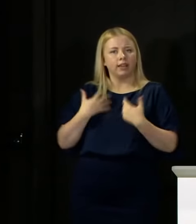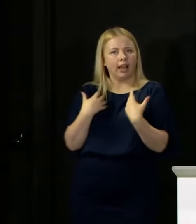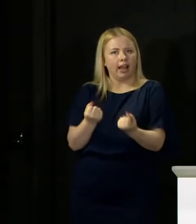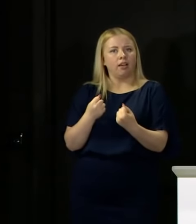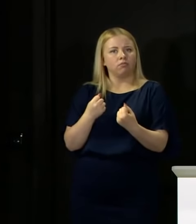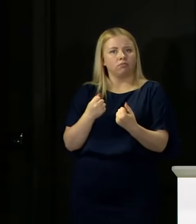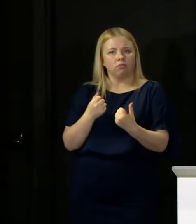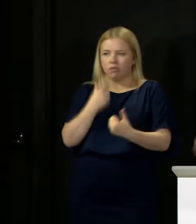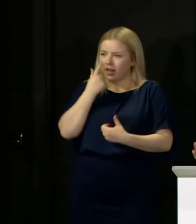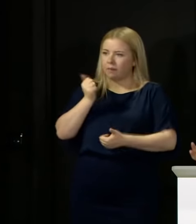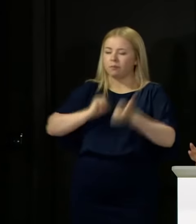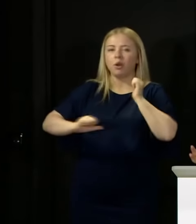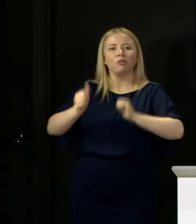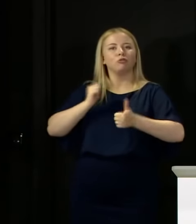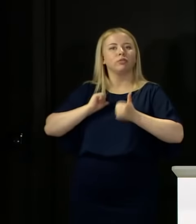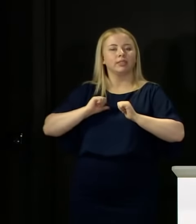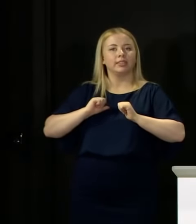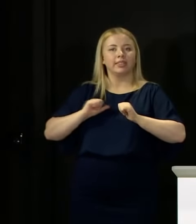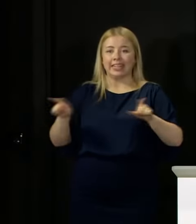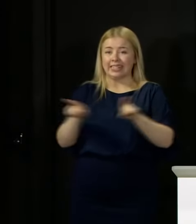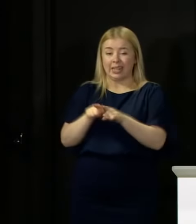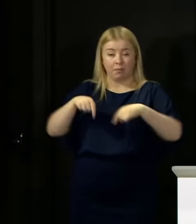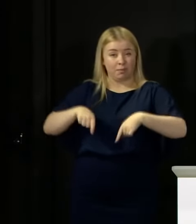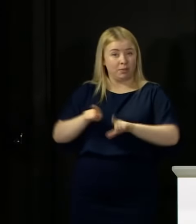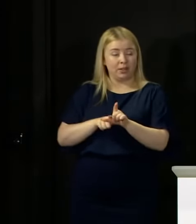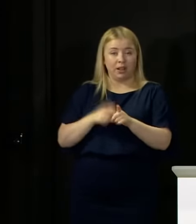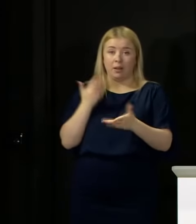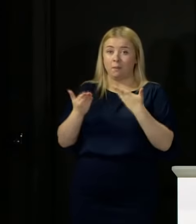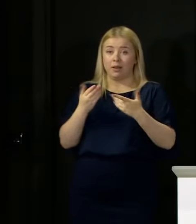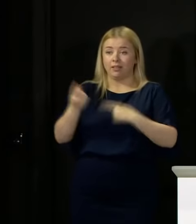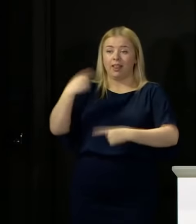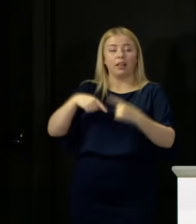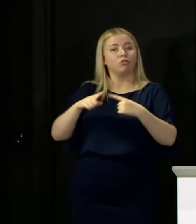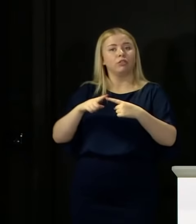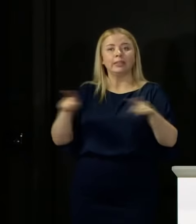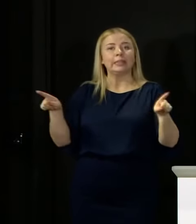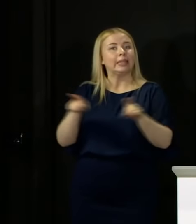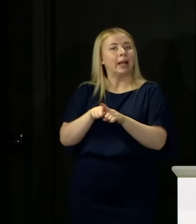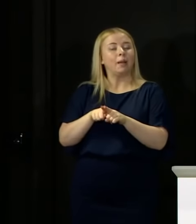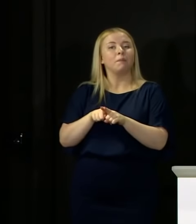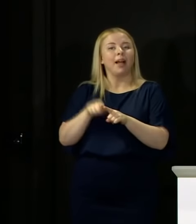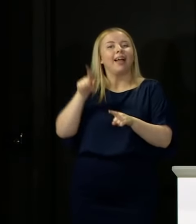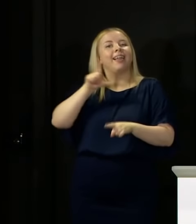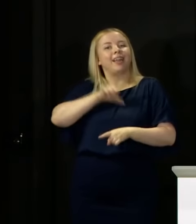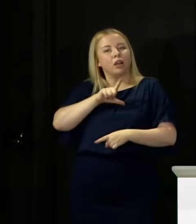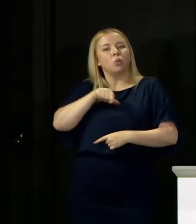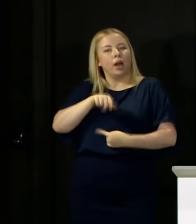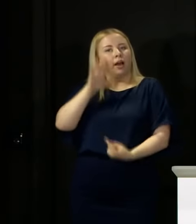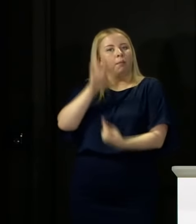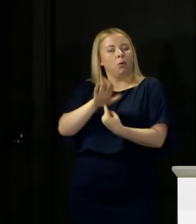head up high and feel as proud of this year as you would have done had it been last year, and that is the credibility that matters.